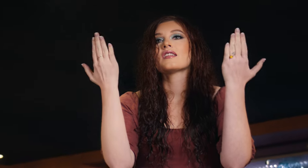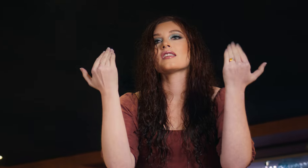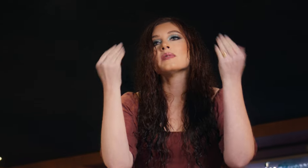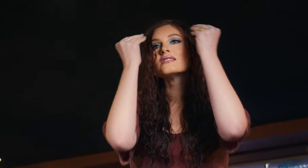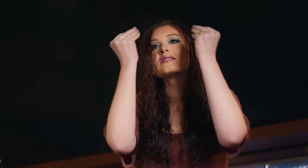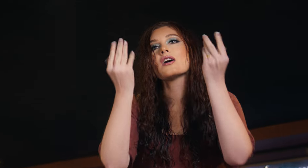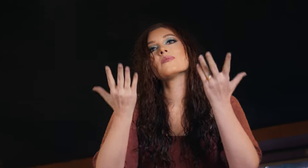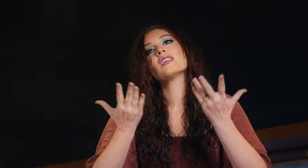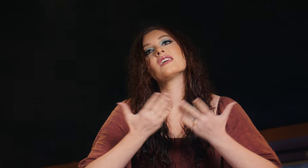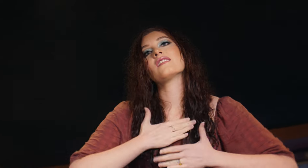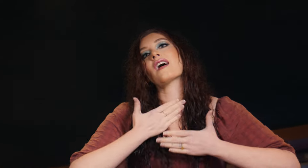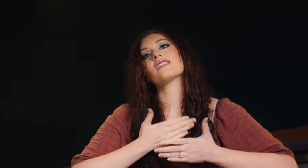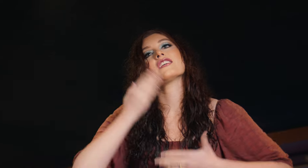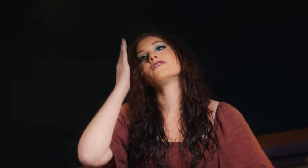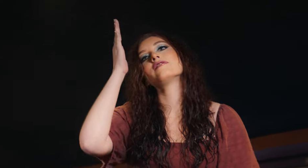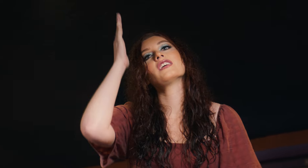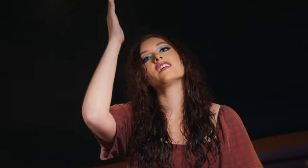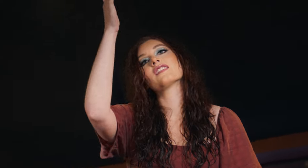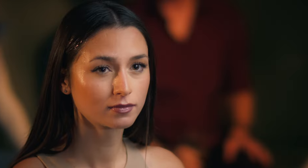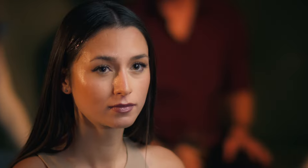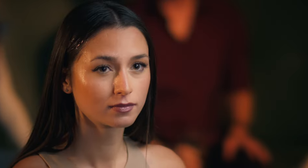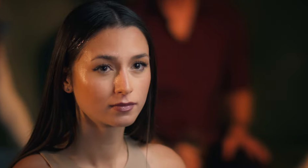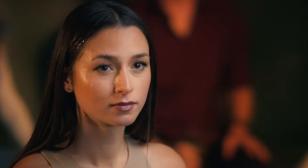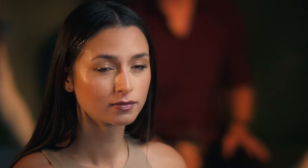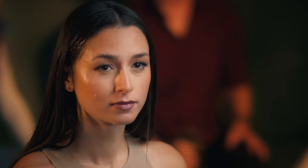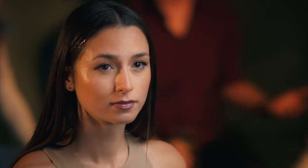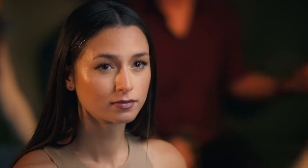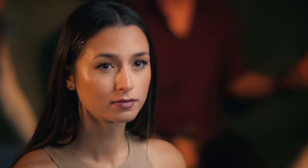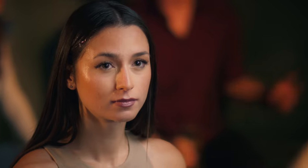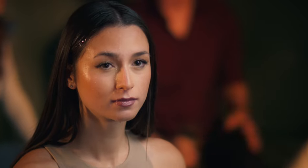Give me something I can feel